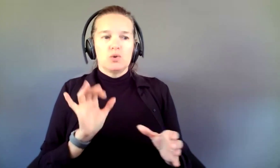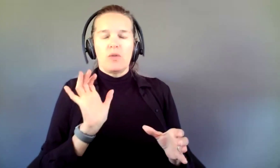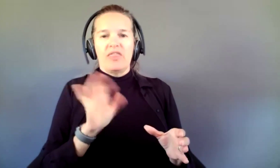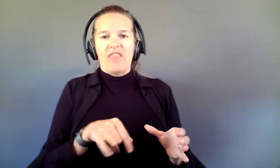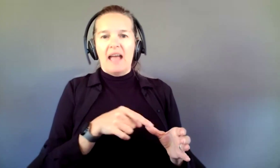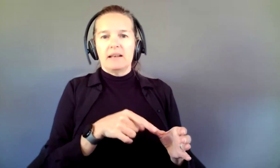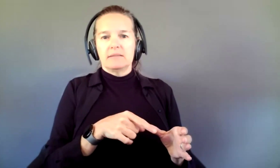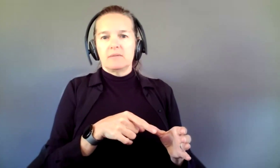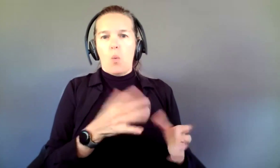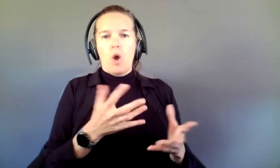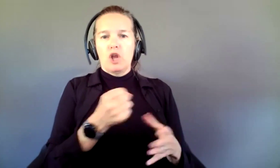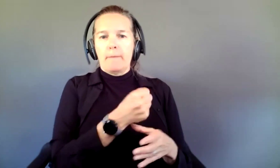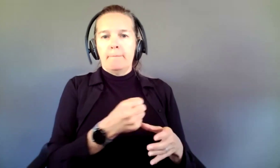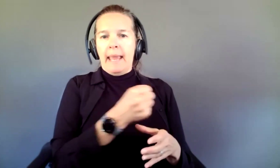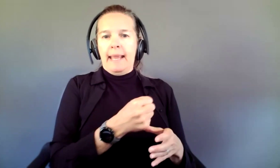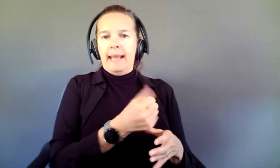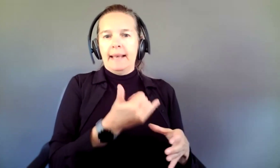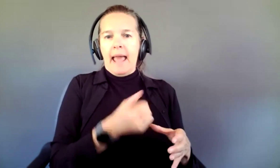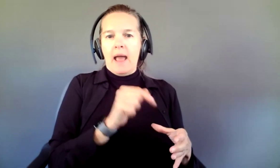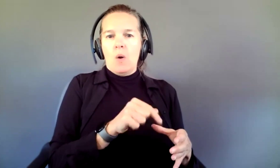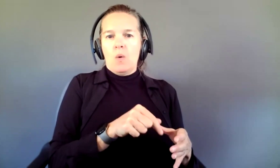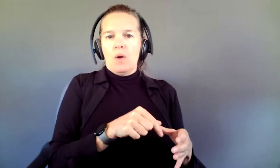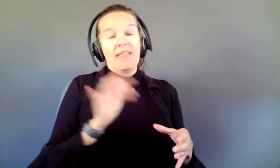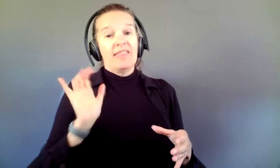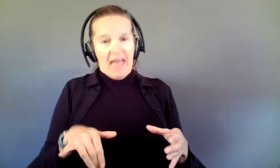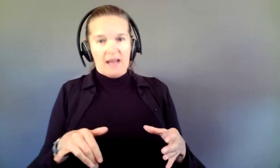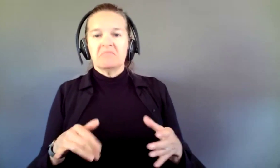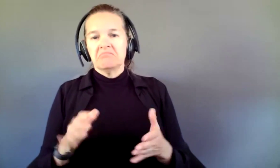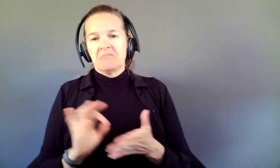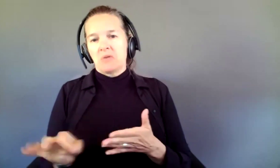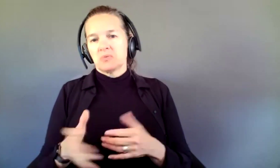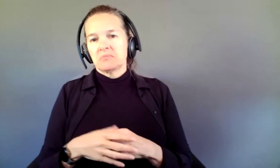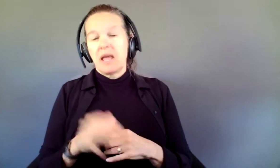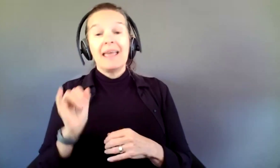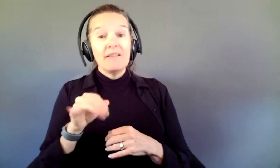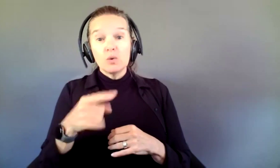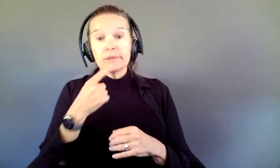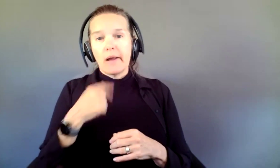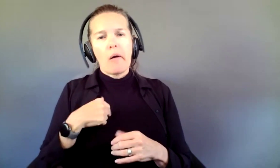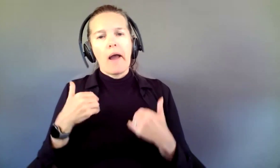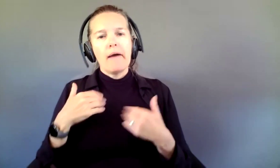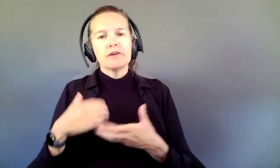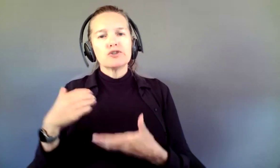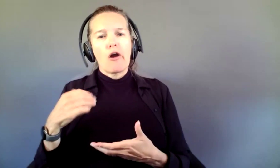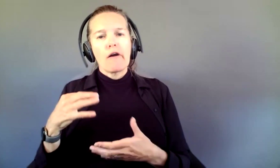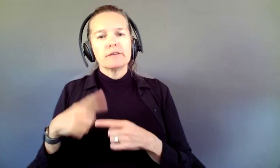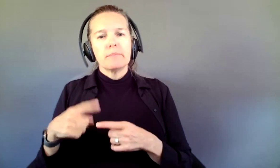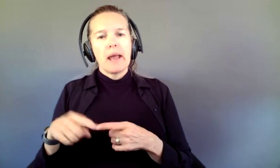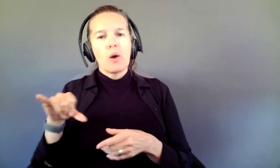then that counts. Right. If you tell me that you took jarred tomato sauce and heated it up, we all